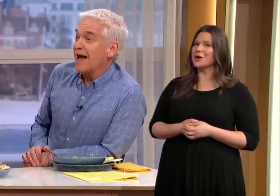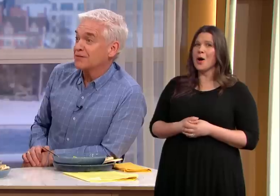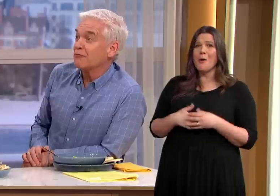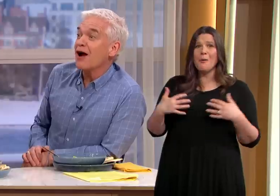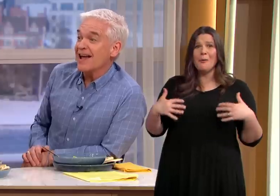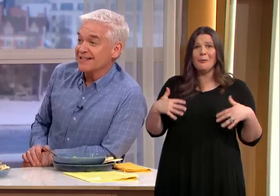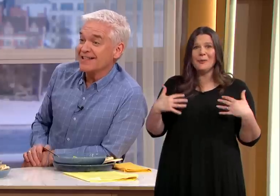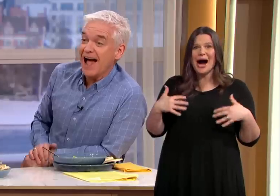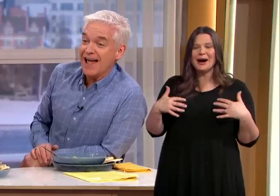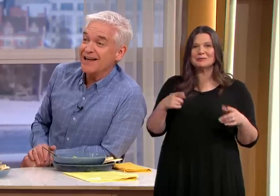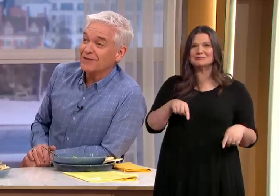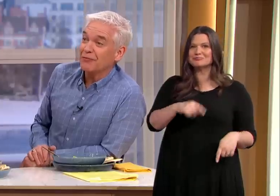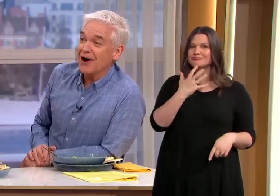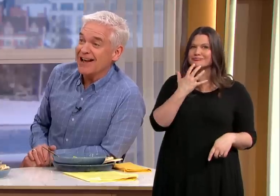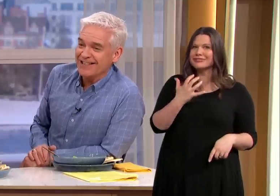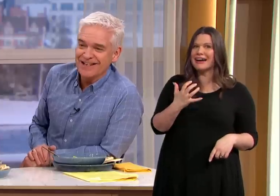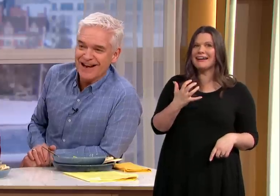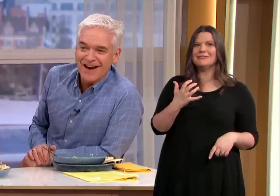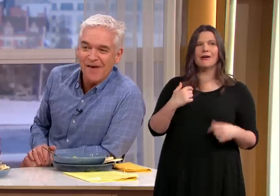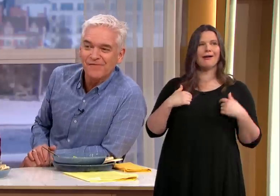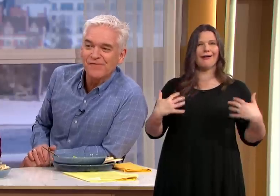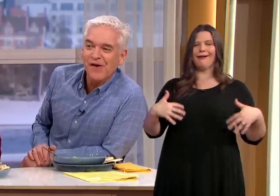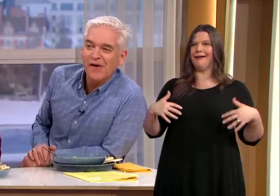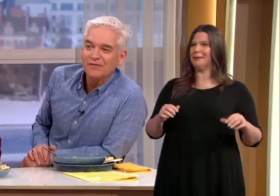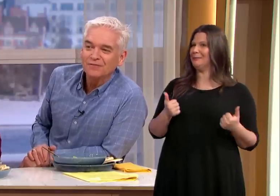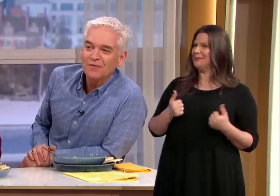the High Praise